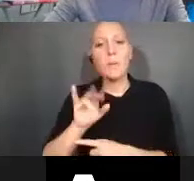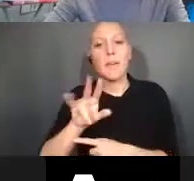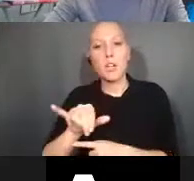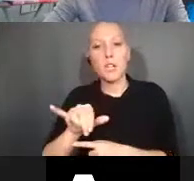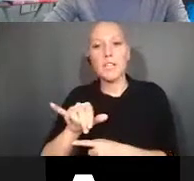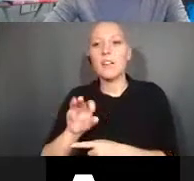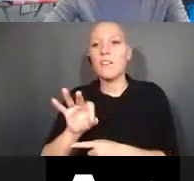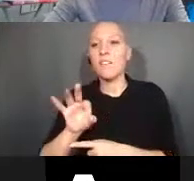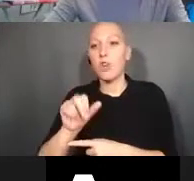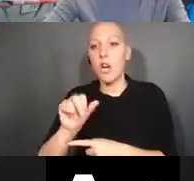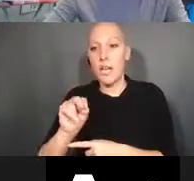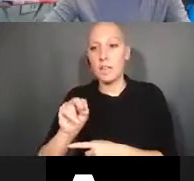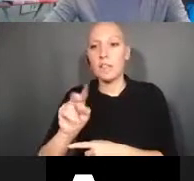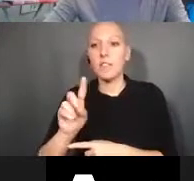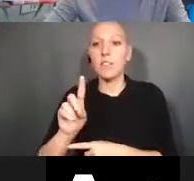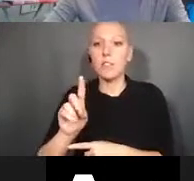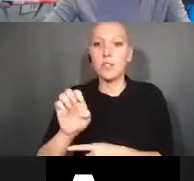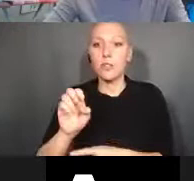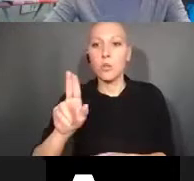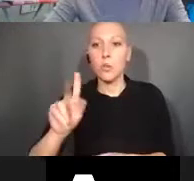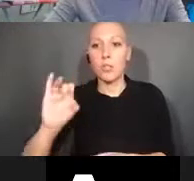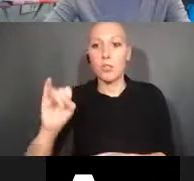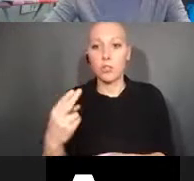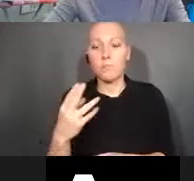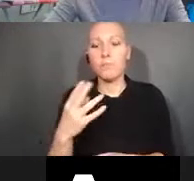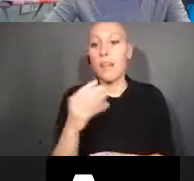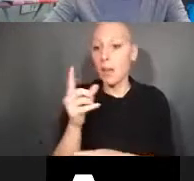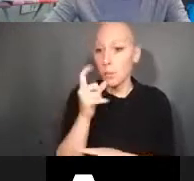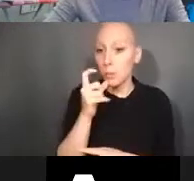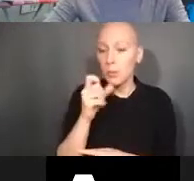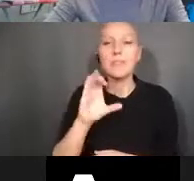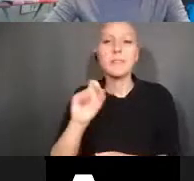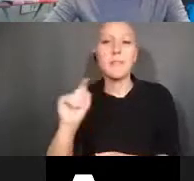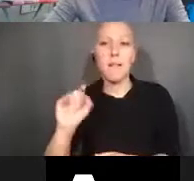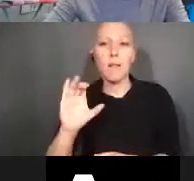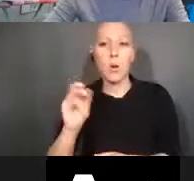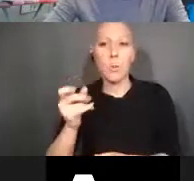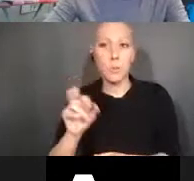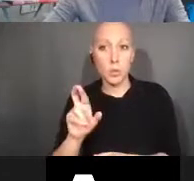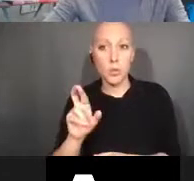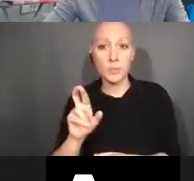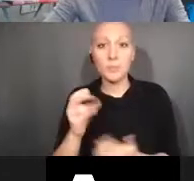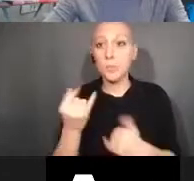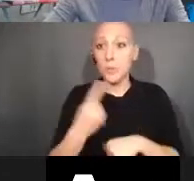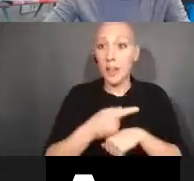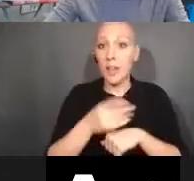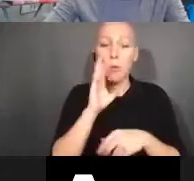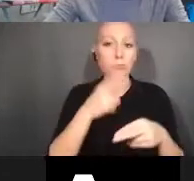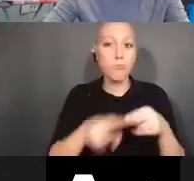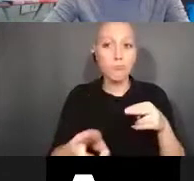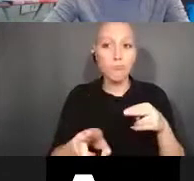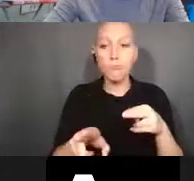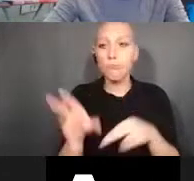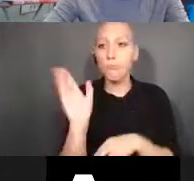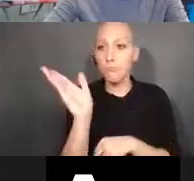The format today will include a very brief presentation followed by Q and A with our presenters. So with that, I'll turn that over to you,